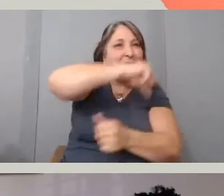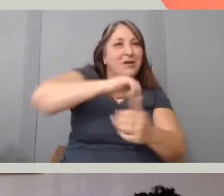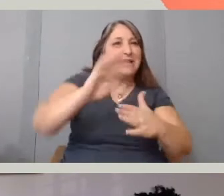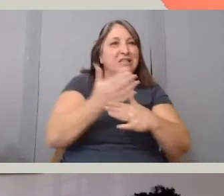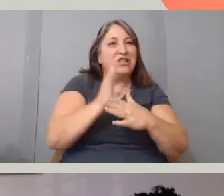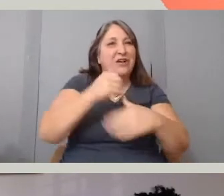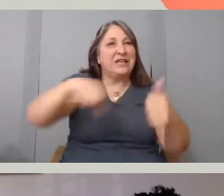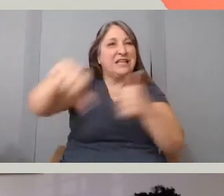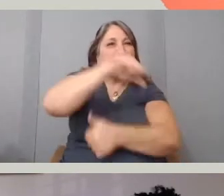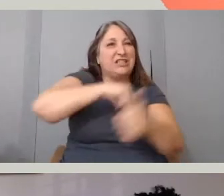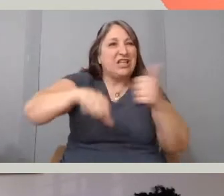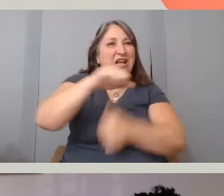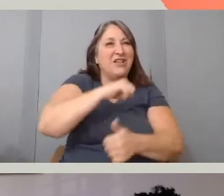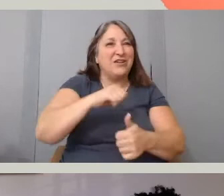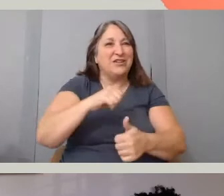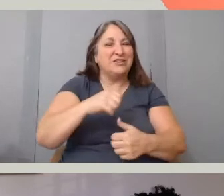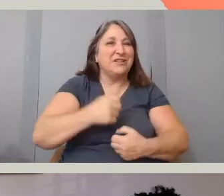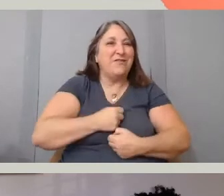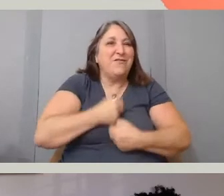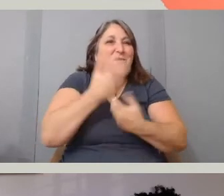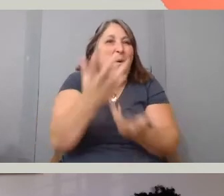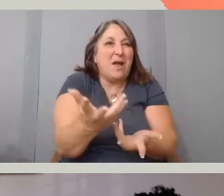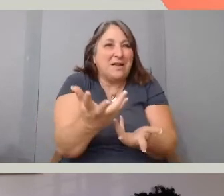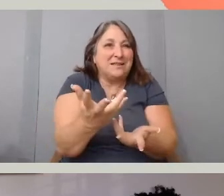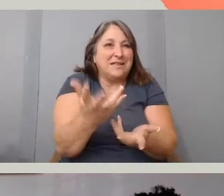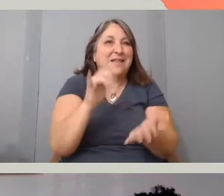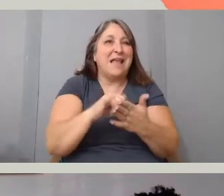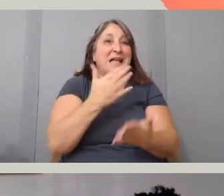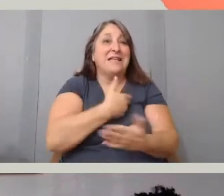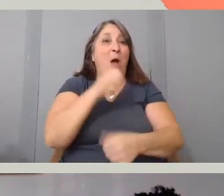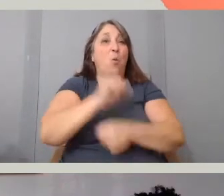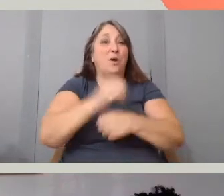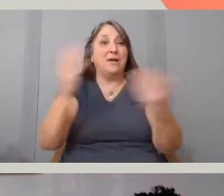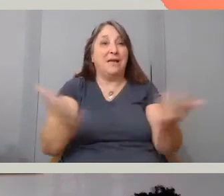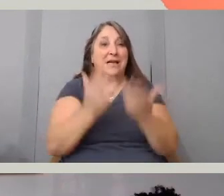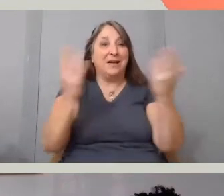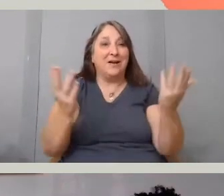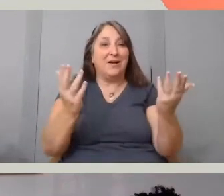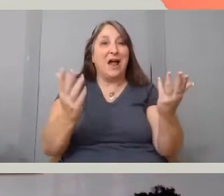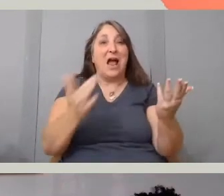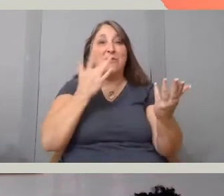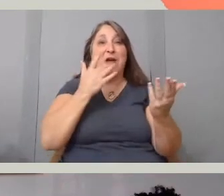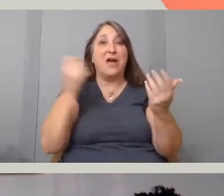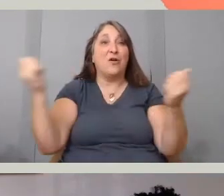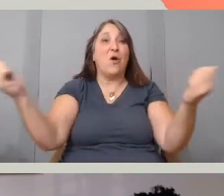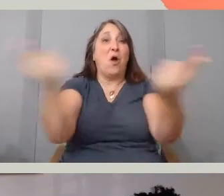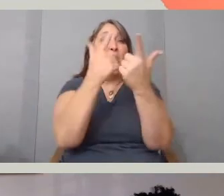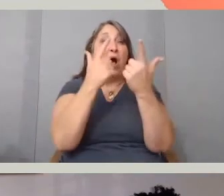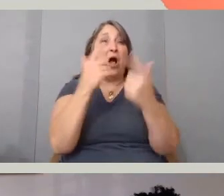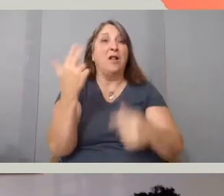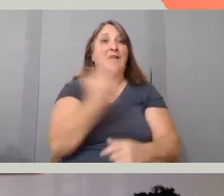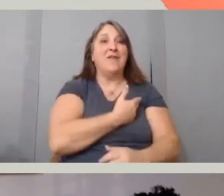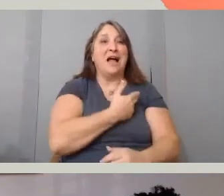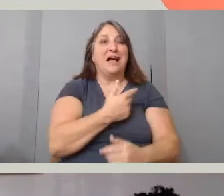And I think that's the case in everyone's work here. So I'd almost rather like open it up because I feel like now we're kind of getting into a theme